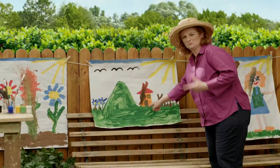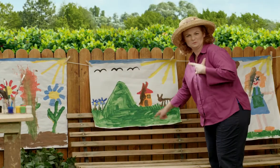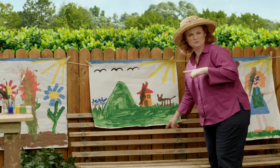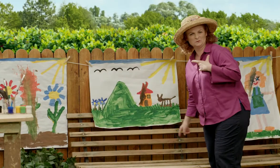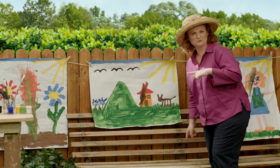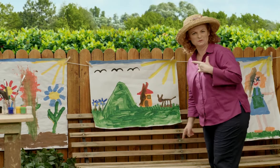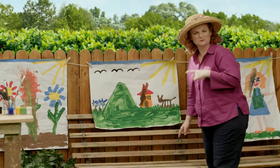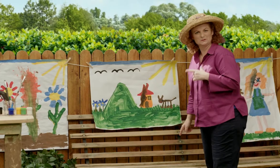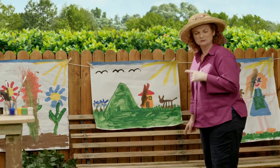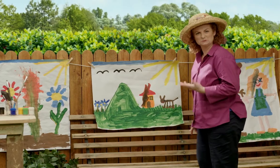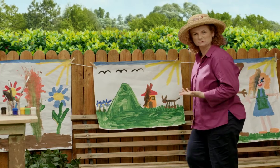There's another one.